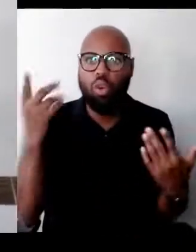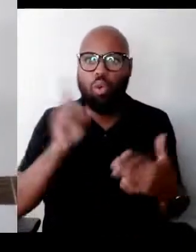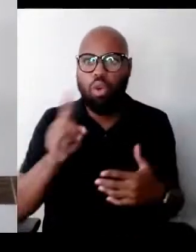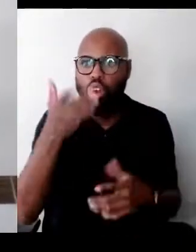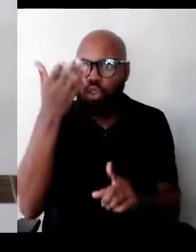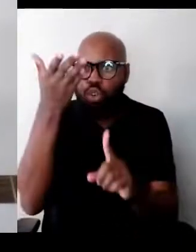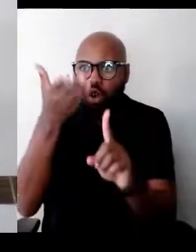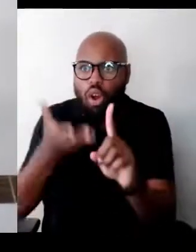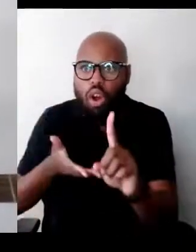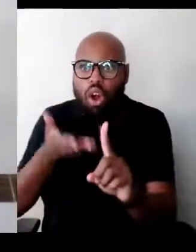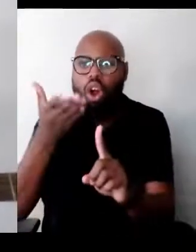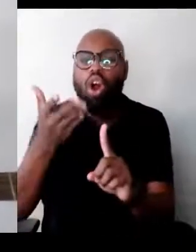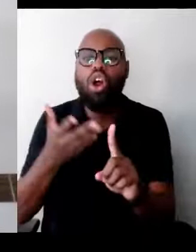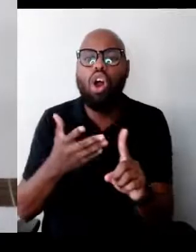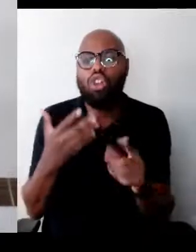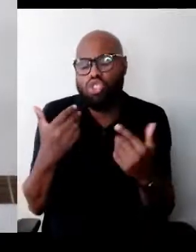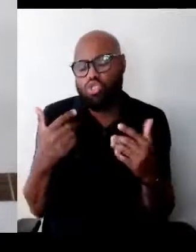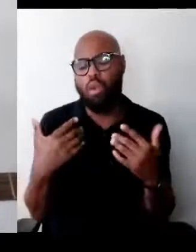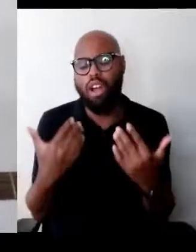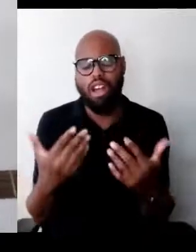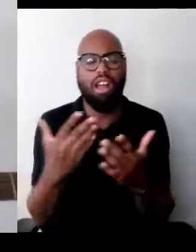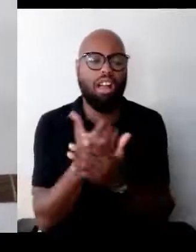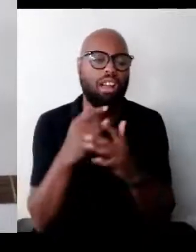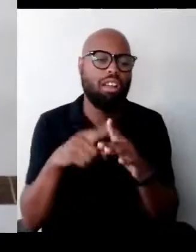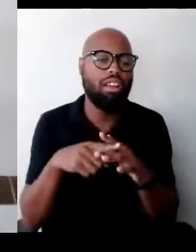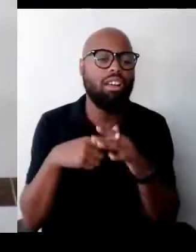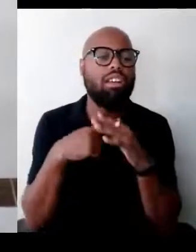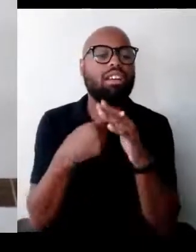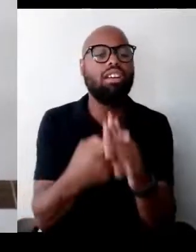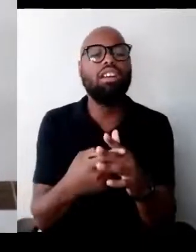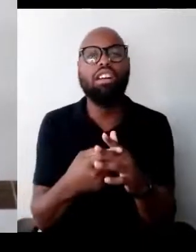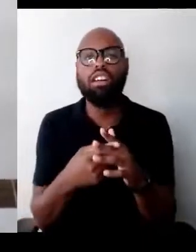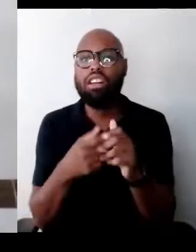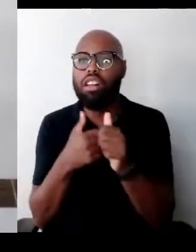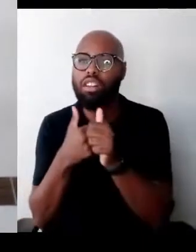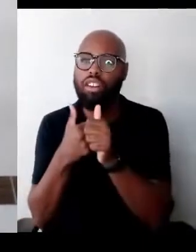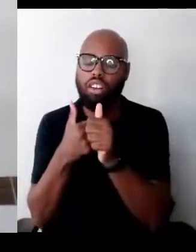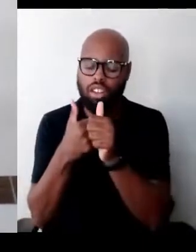So I began to follow, follow the sound